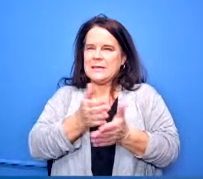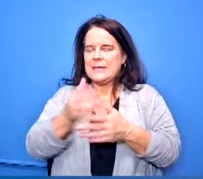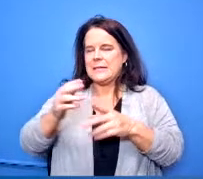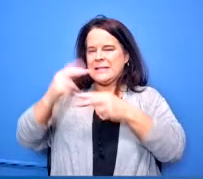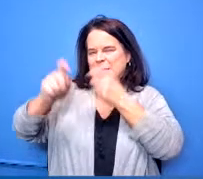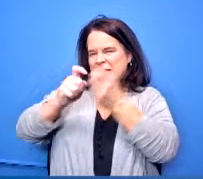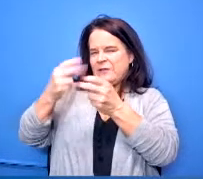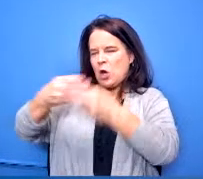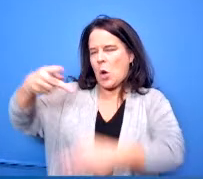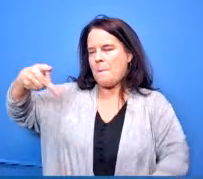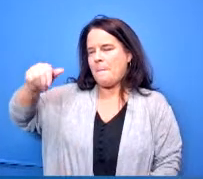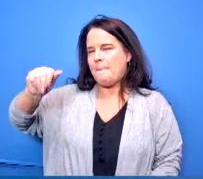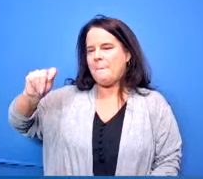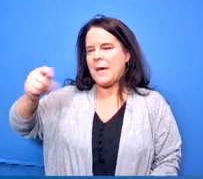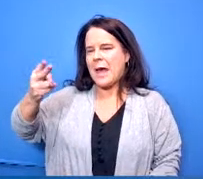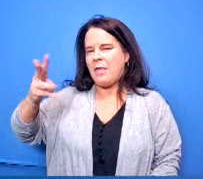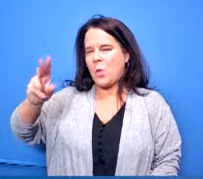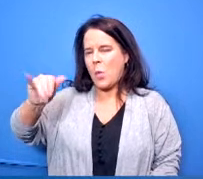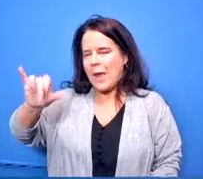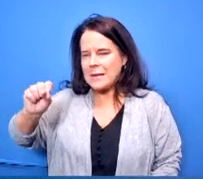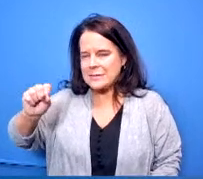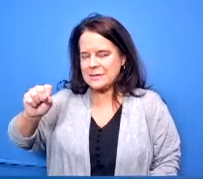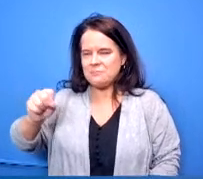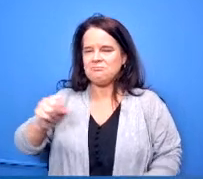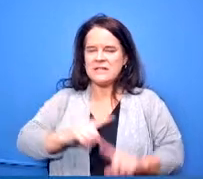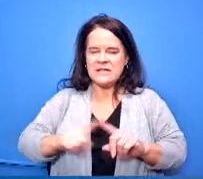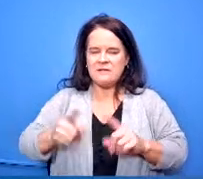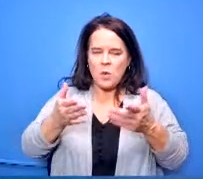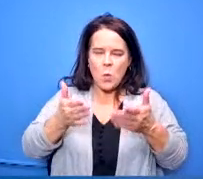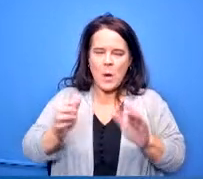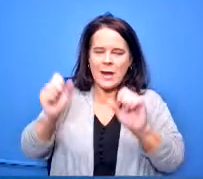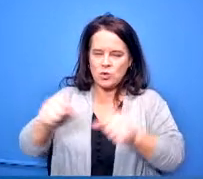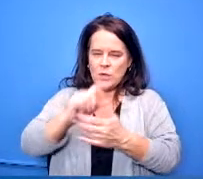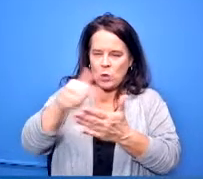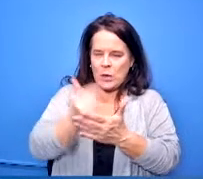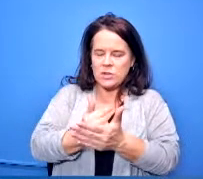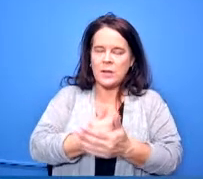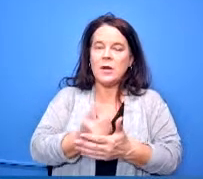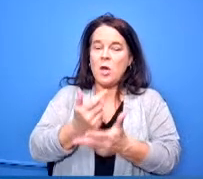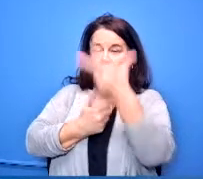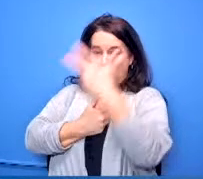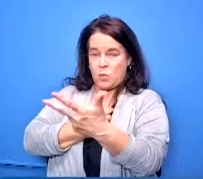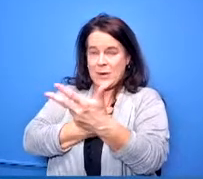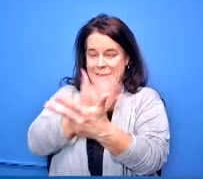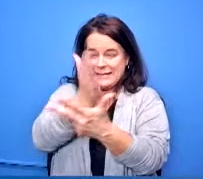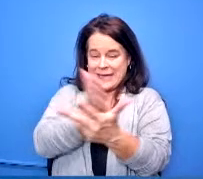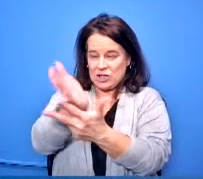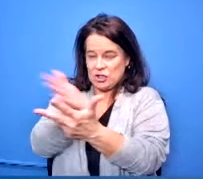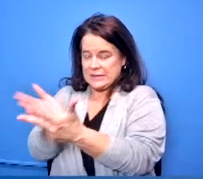and after really is divided into three sections the first section the state refers to that as